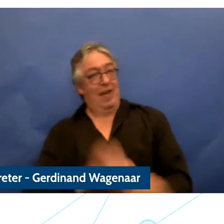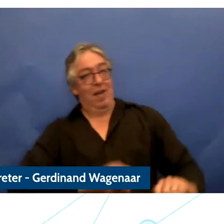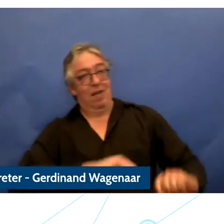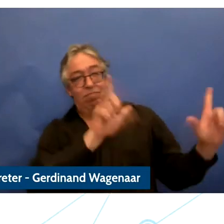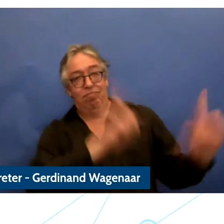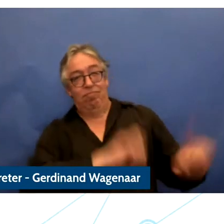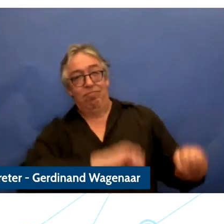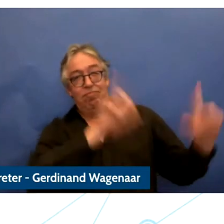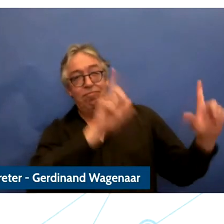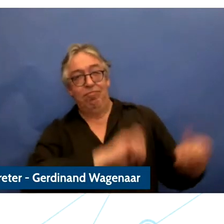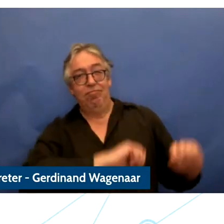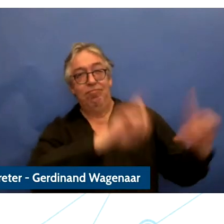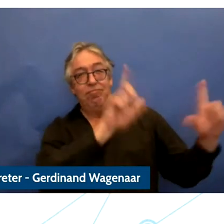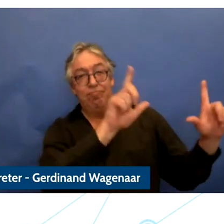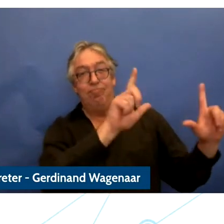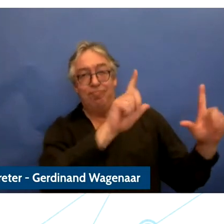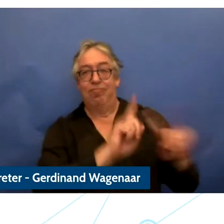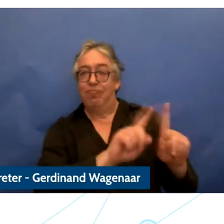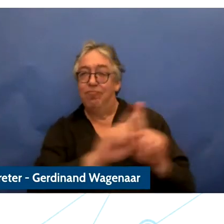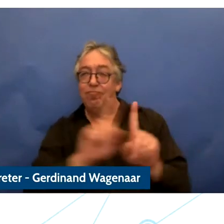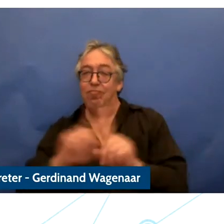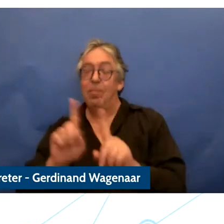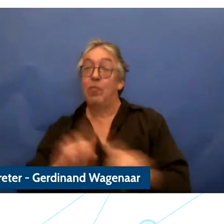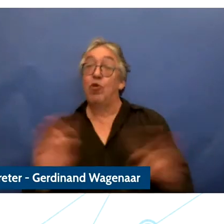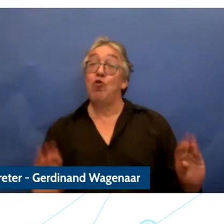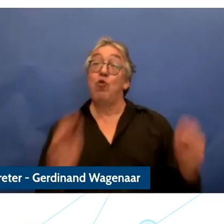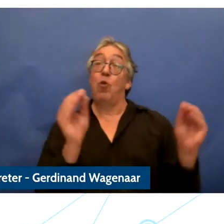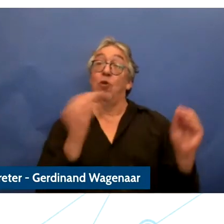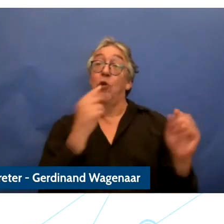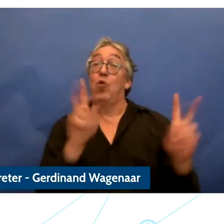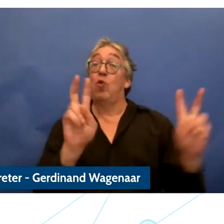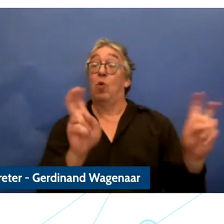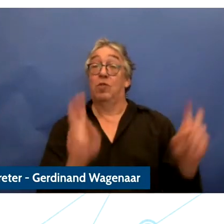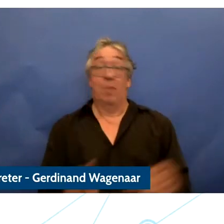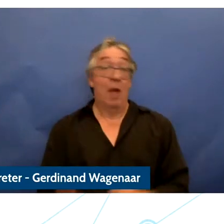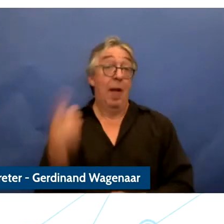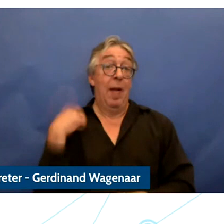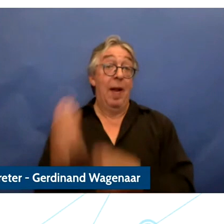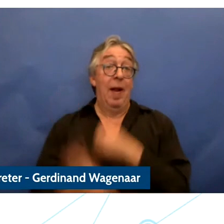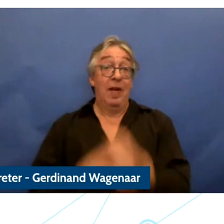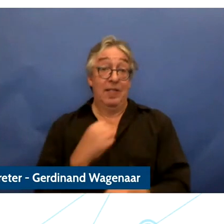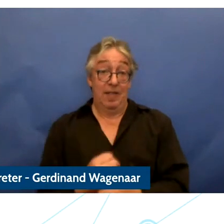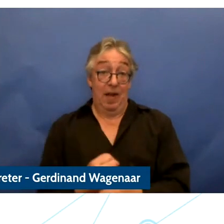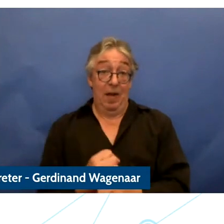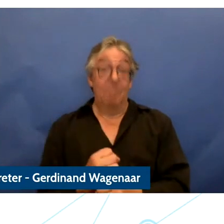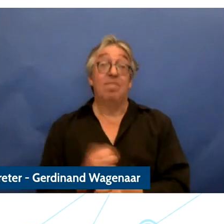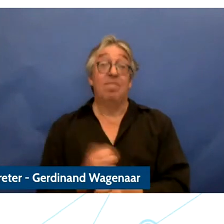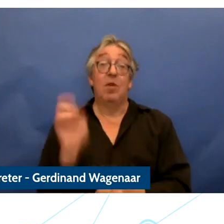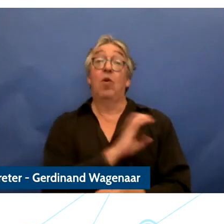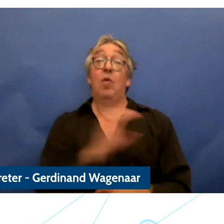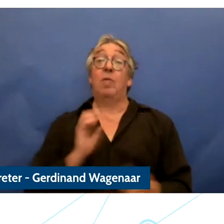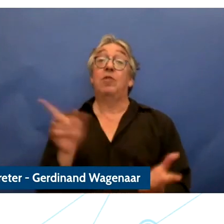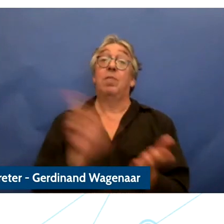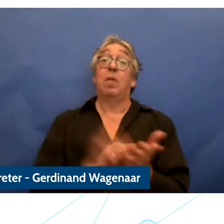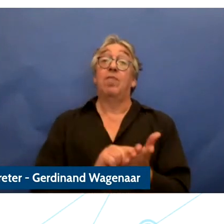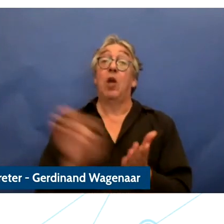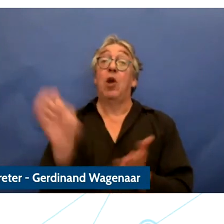there will be more of that too and this year European Commission developed